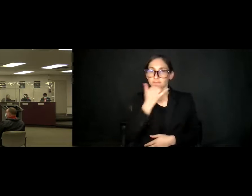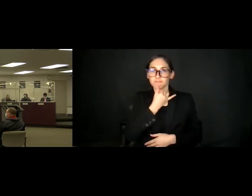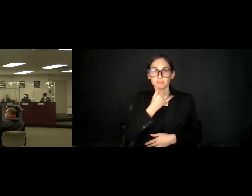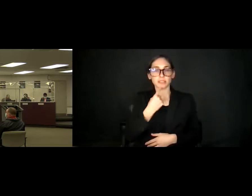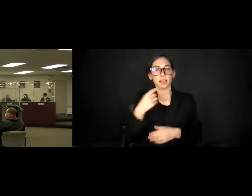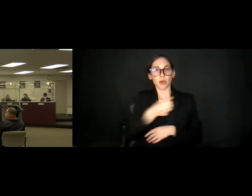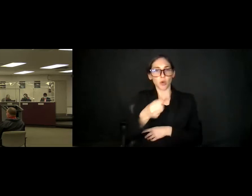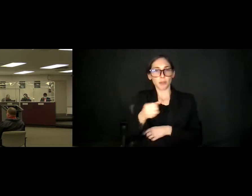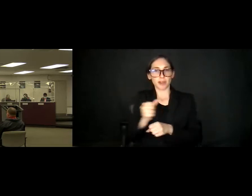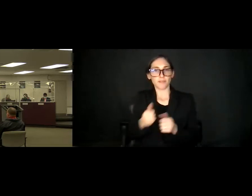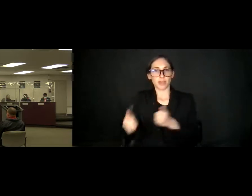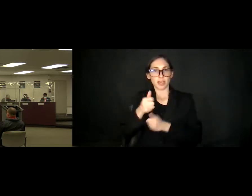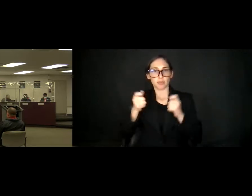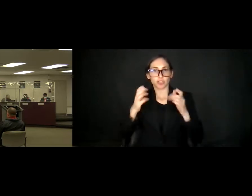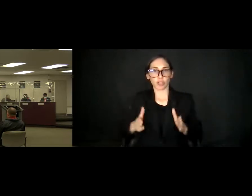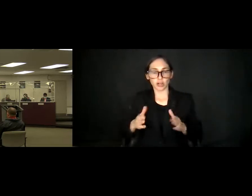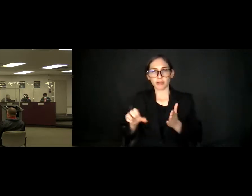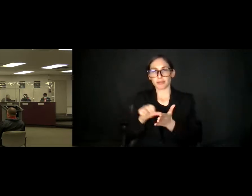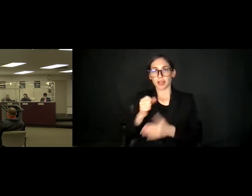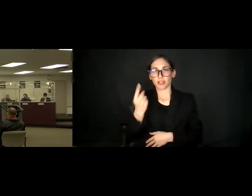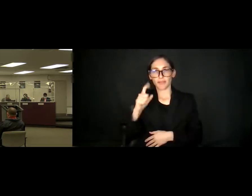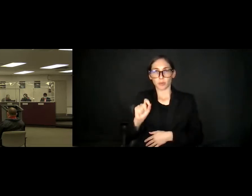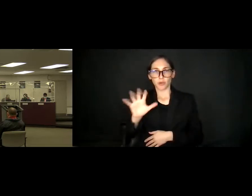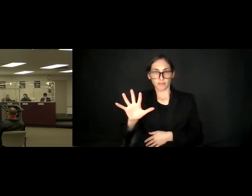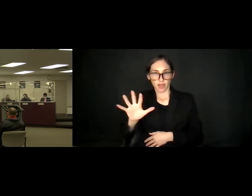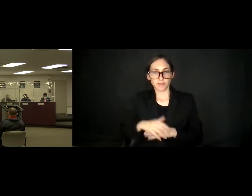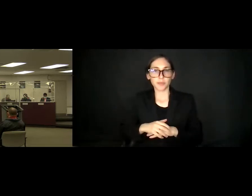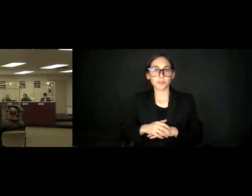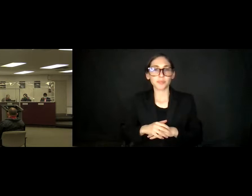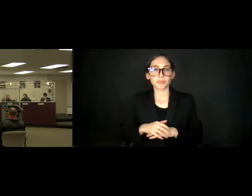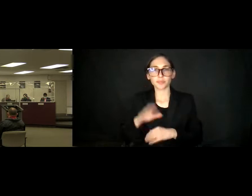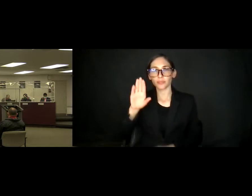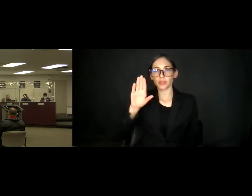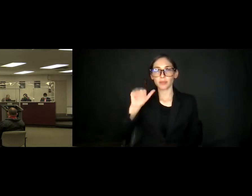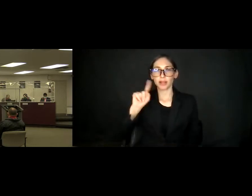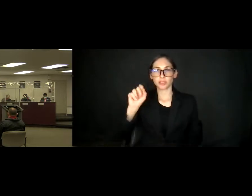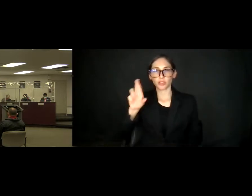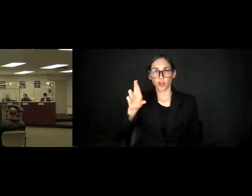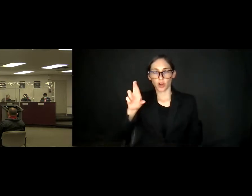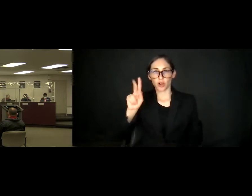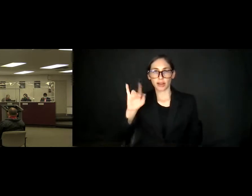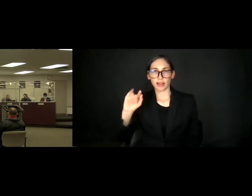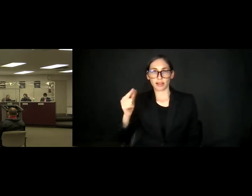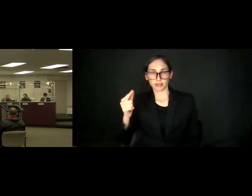page 11.5. Uh, Baltazar Canilang uh, the supervisor